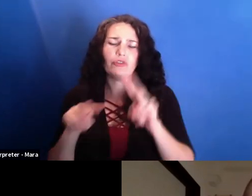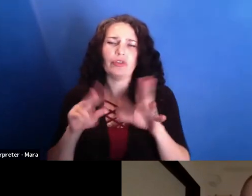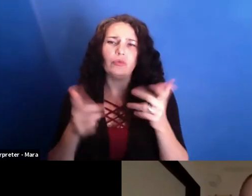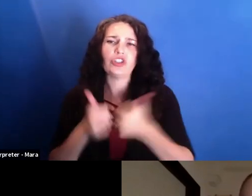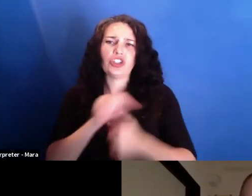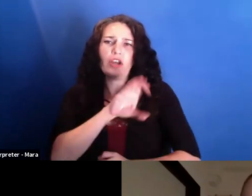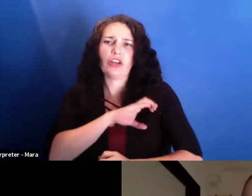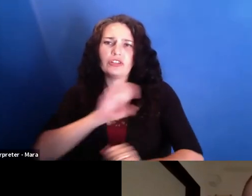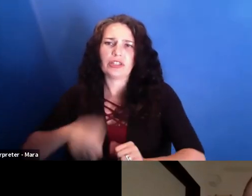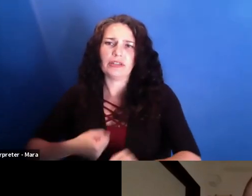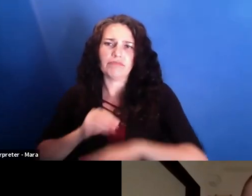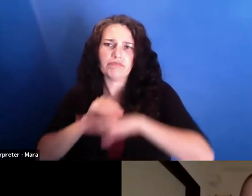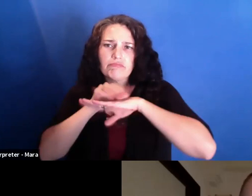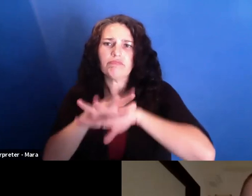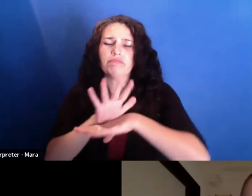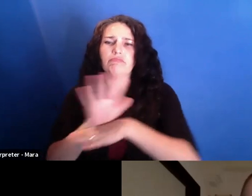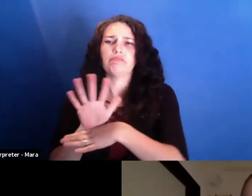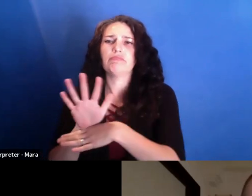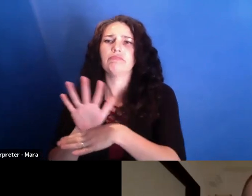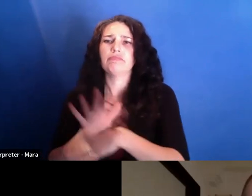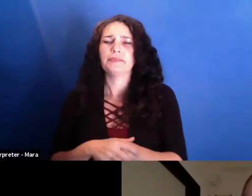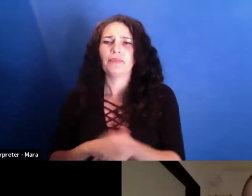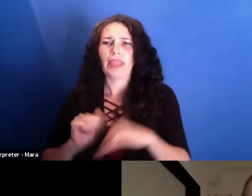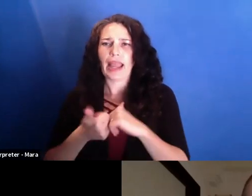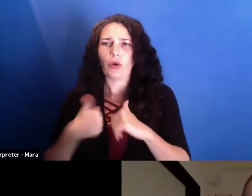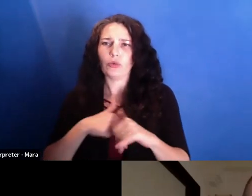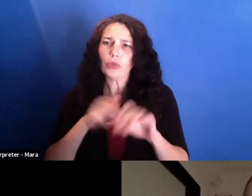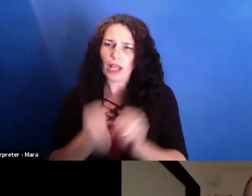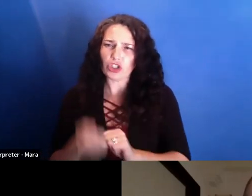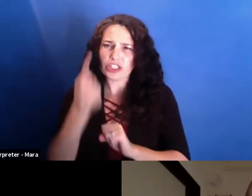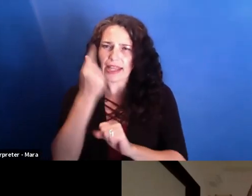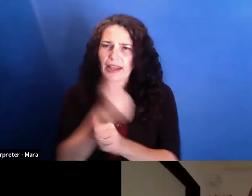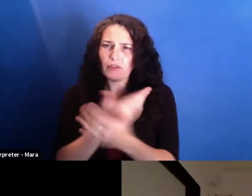that we tr-- you know, how could we understand what's happening inside this through the eyes